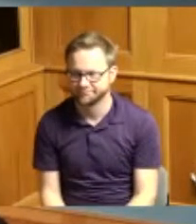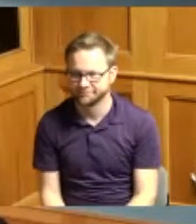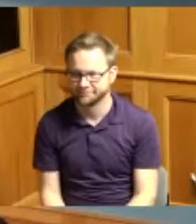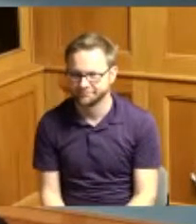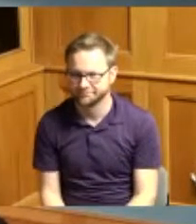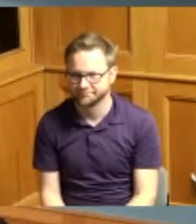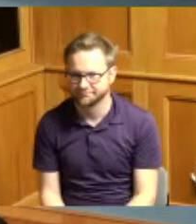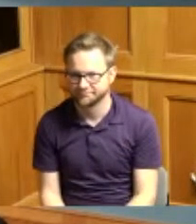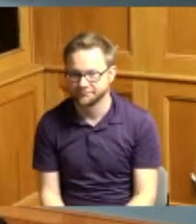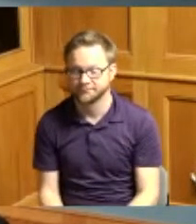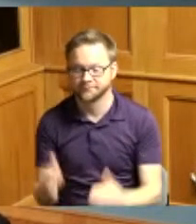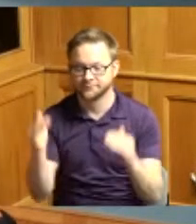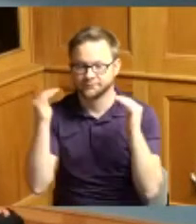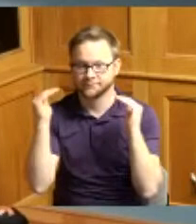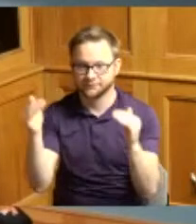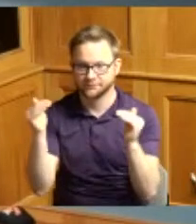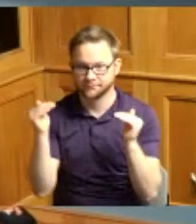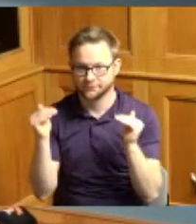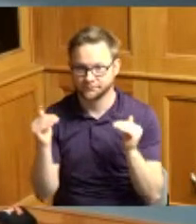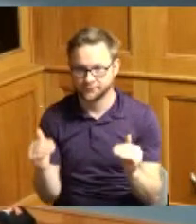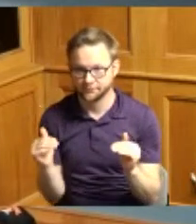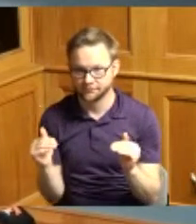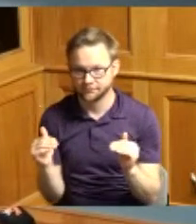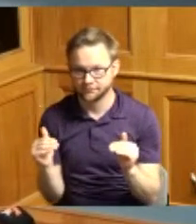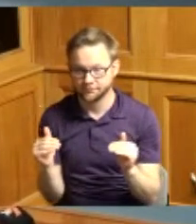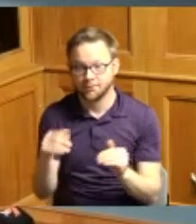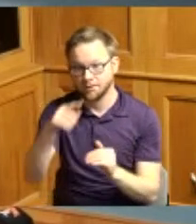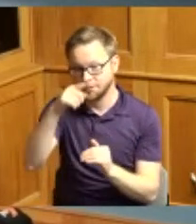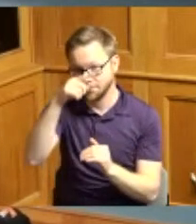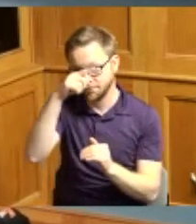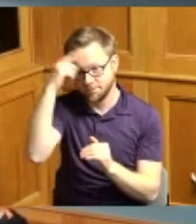and the next order of the agenda is black history proclamations